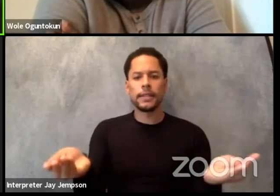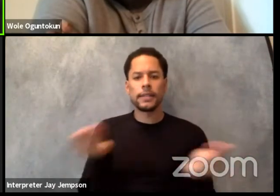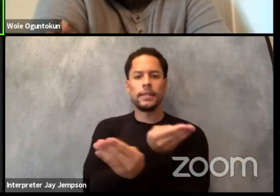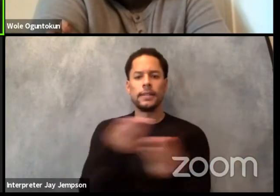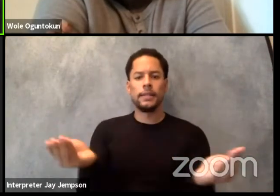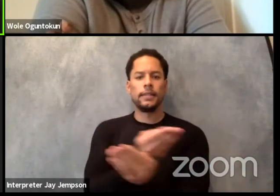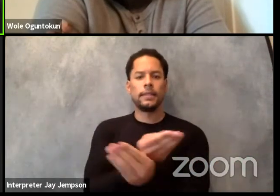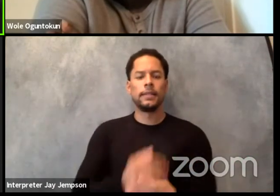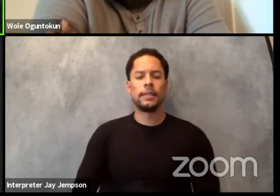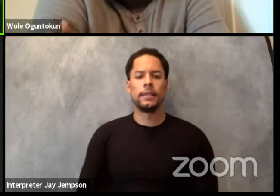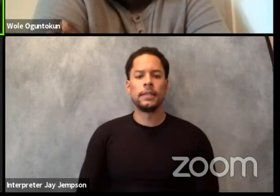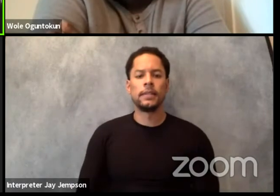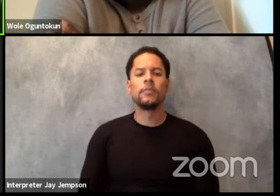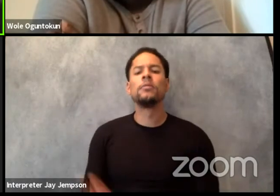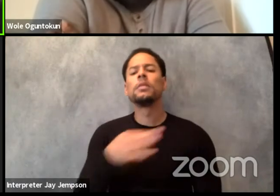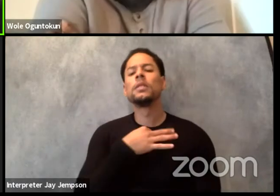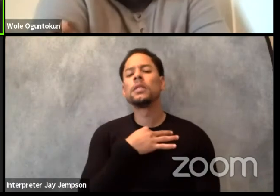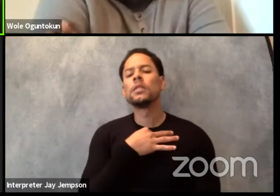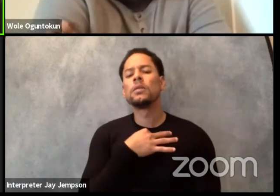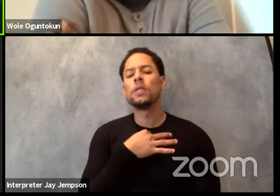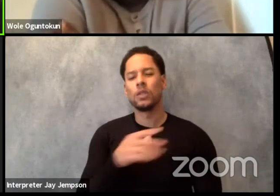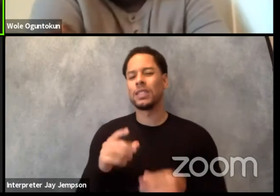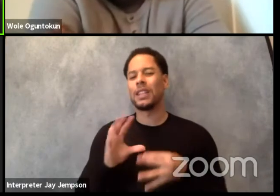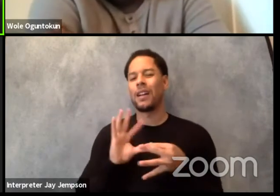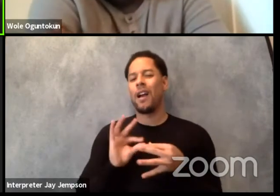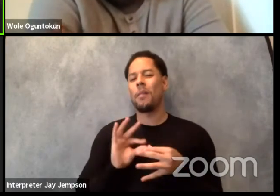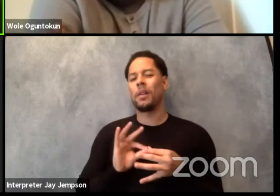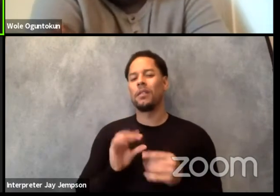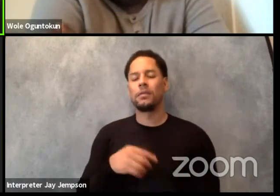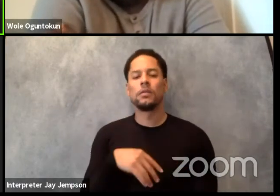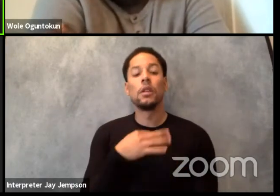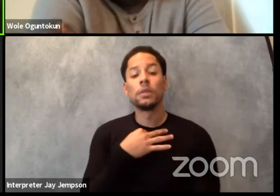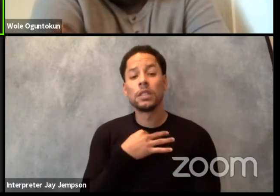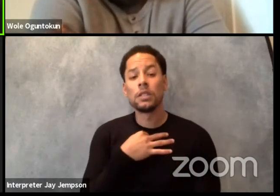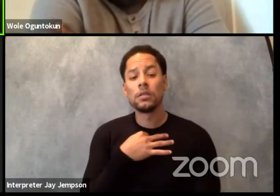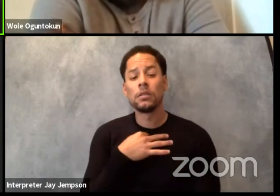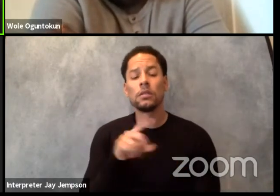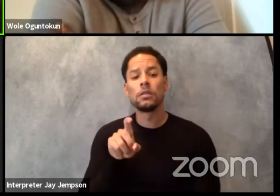do you feel that two dramaturgs from both cultures